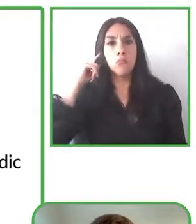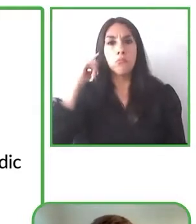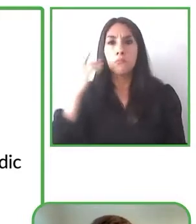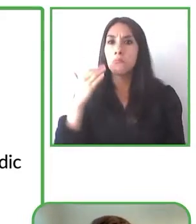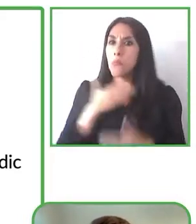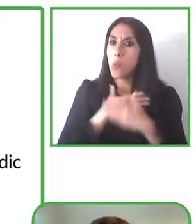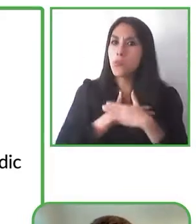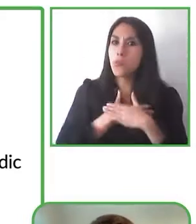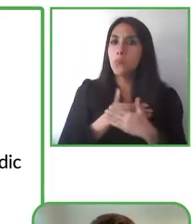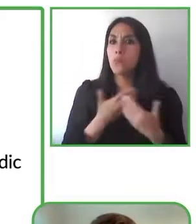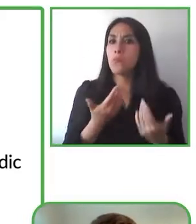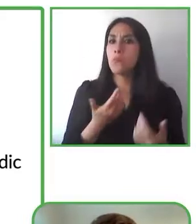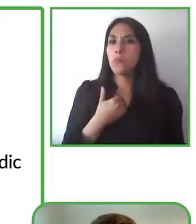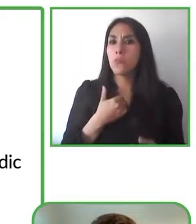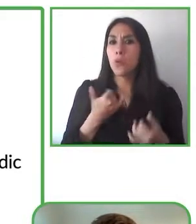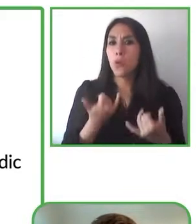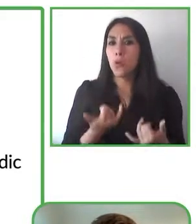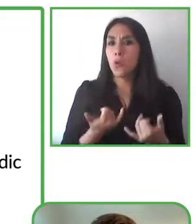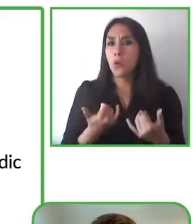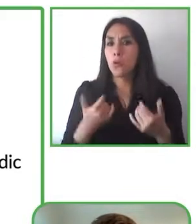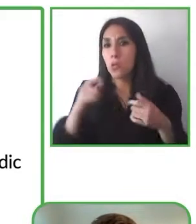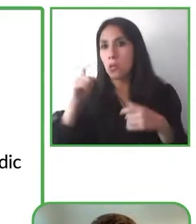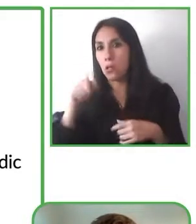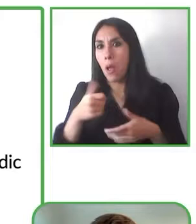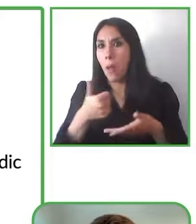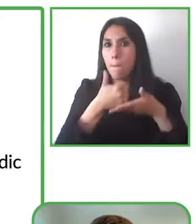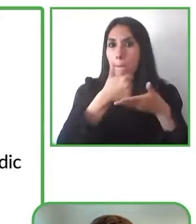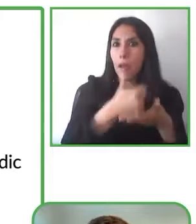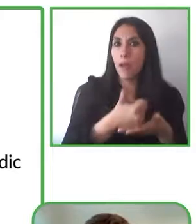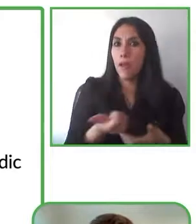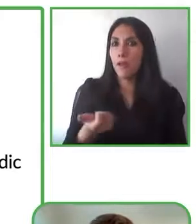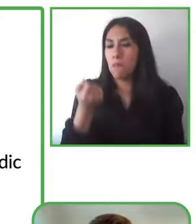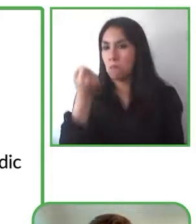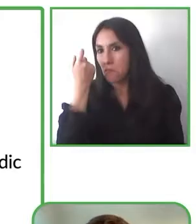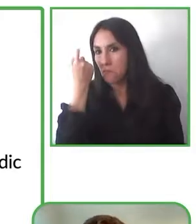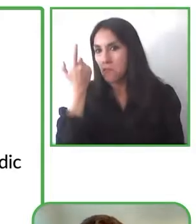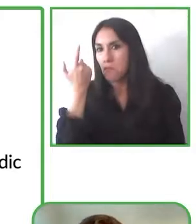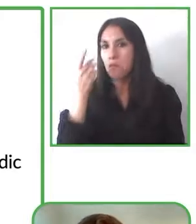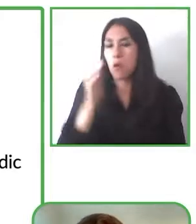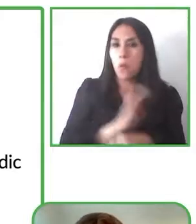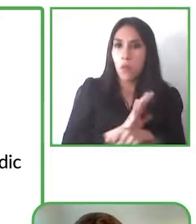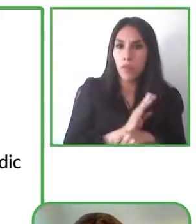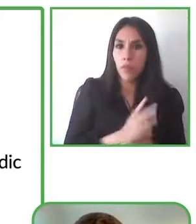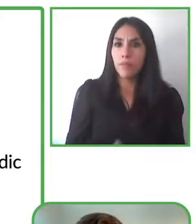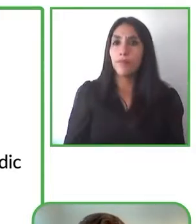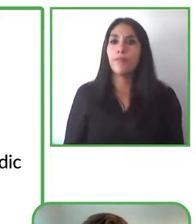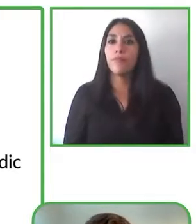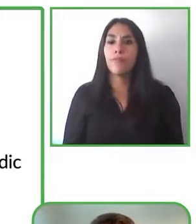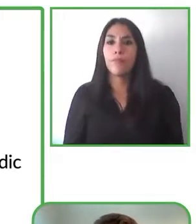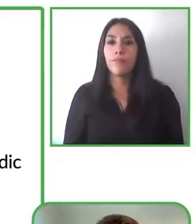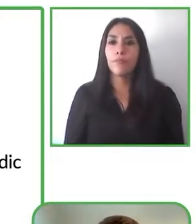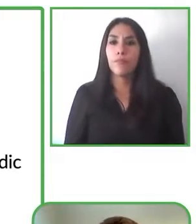that people are able to use this service with without having to go through a struggle and without having to annoy other people.